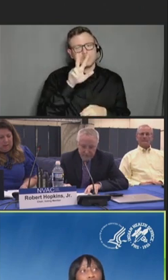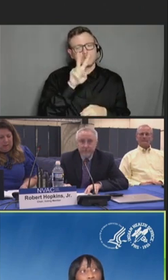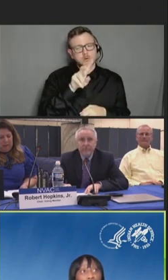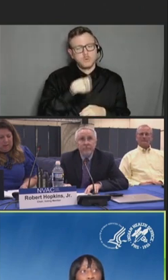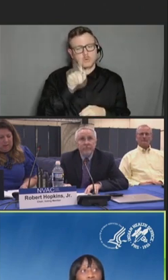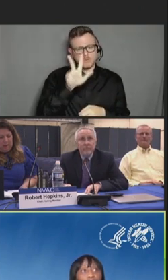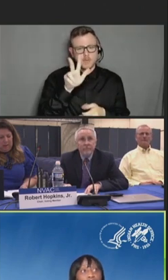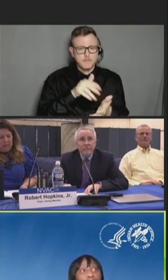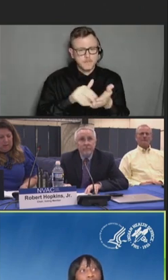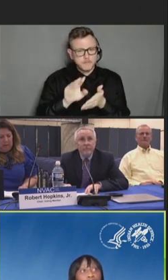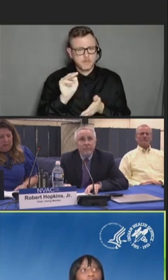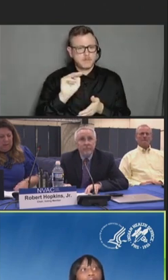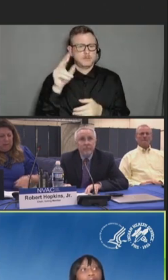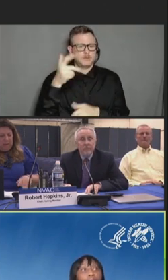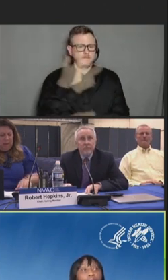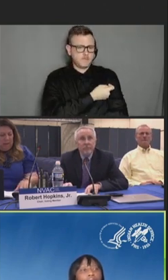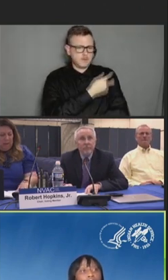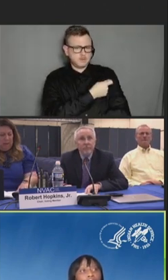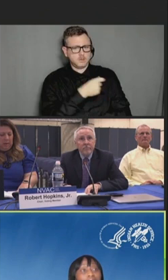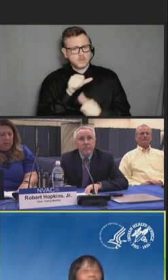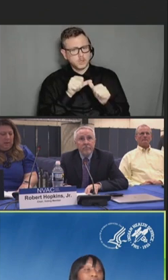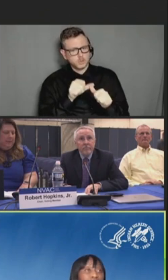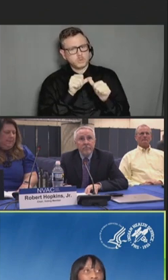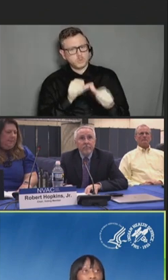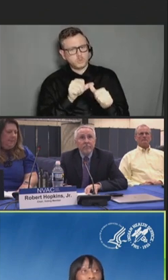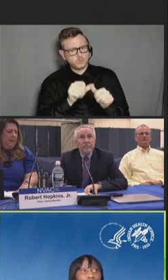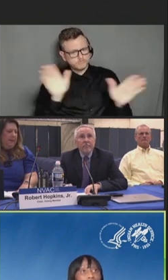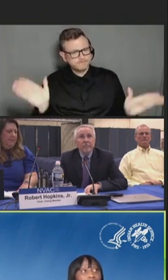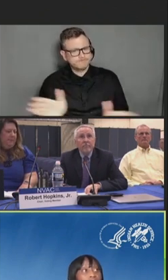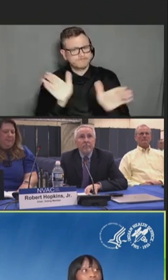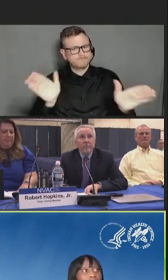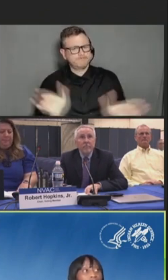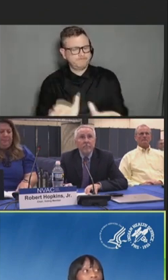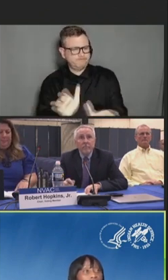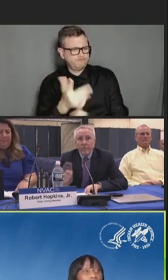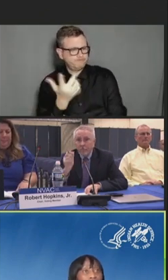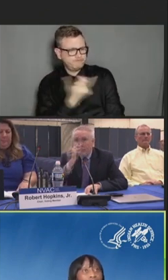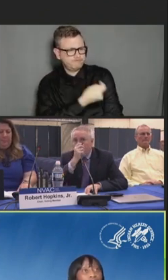push the envelope in administering those vaccines.